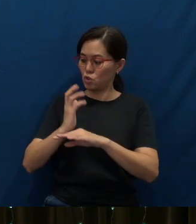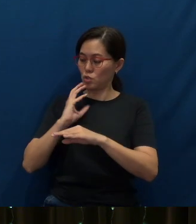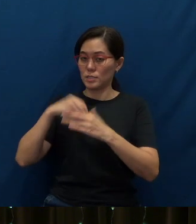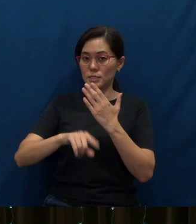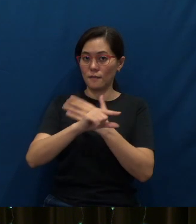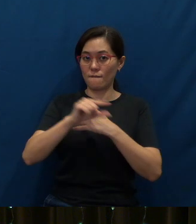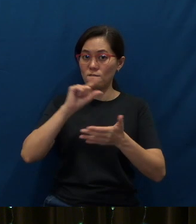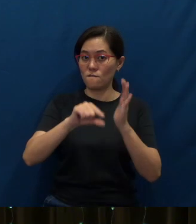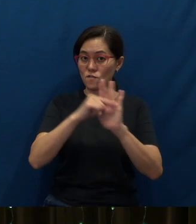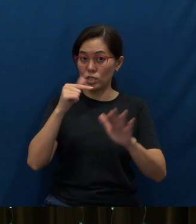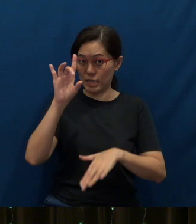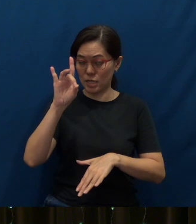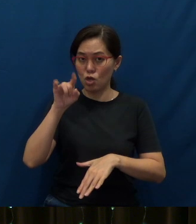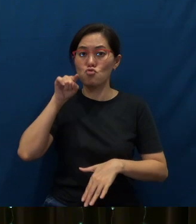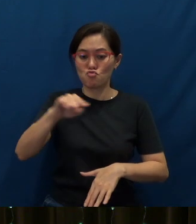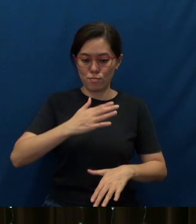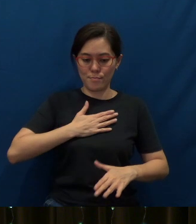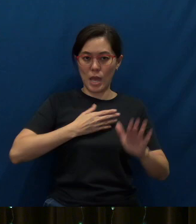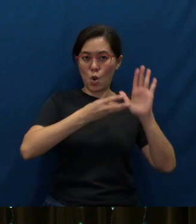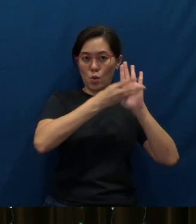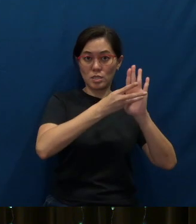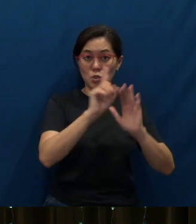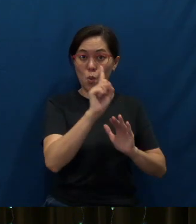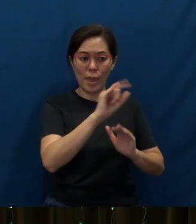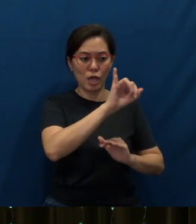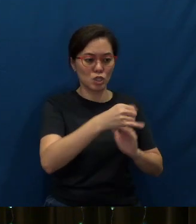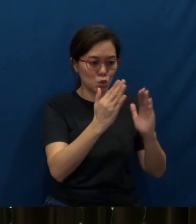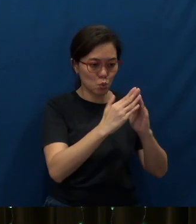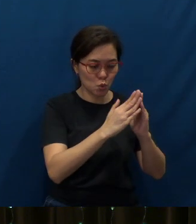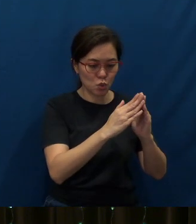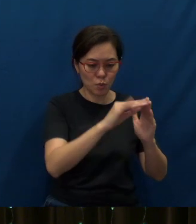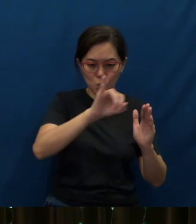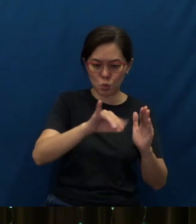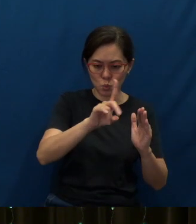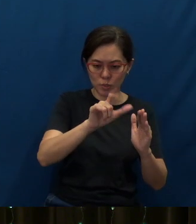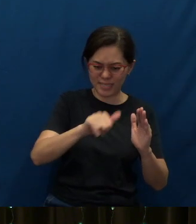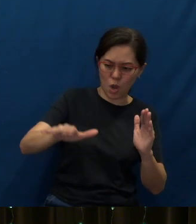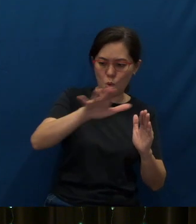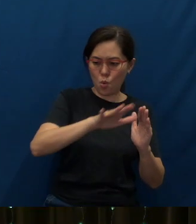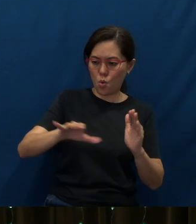“You will be my witnesses in Jerusalem, and in all Judea and Samaria,